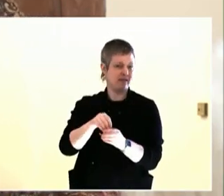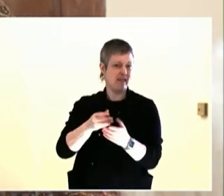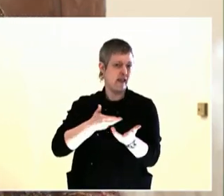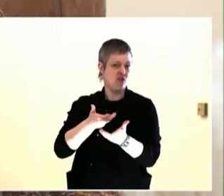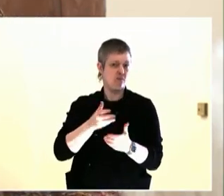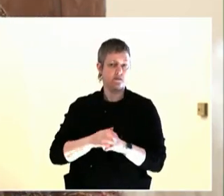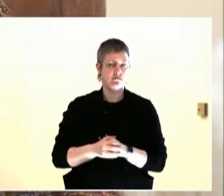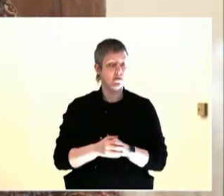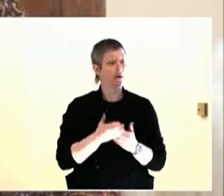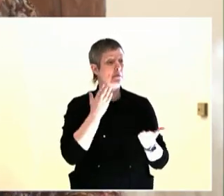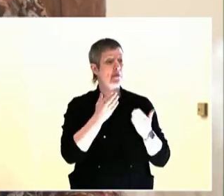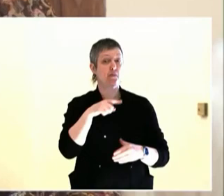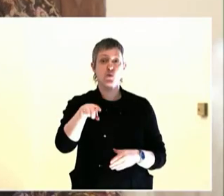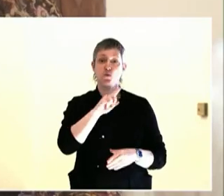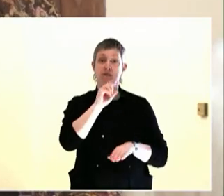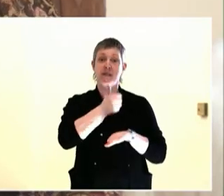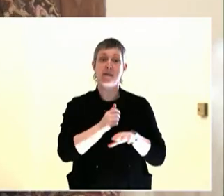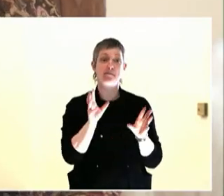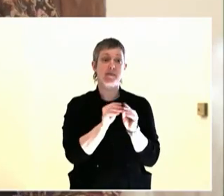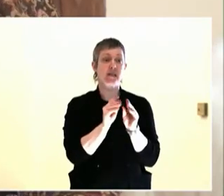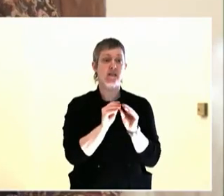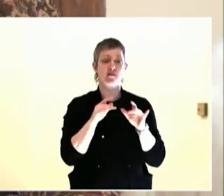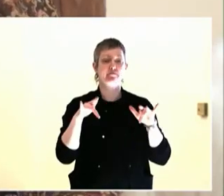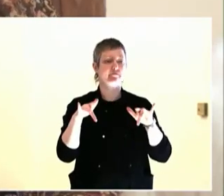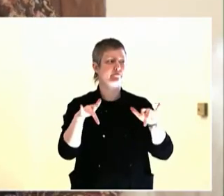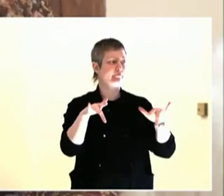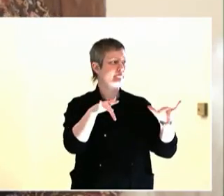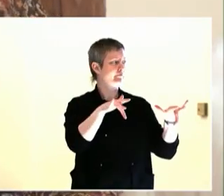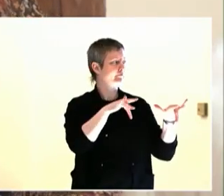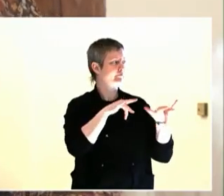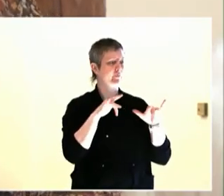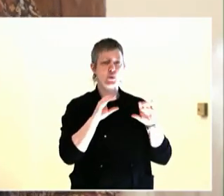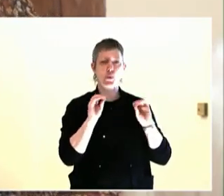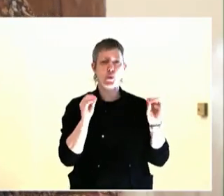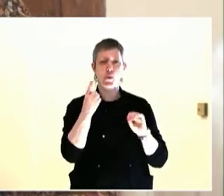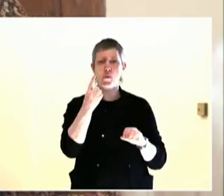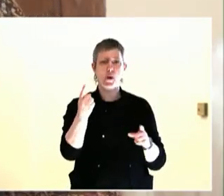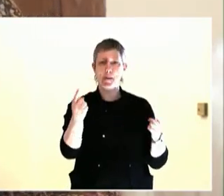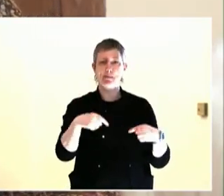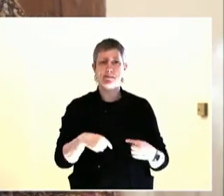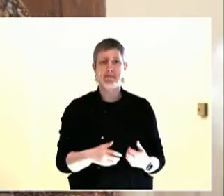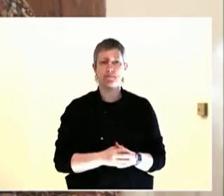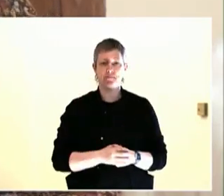Her work has taken her to Germany and worked with the